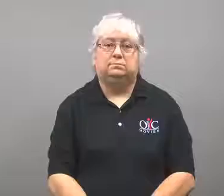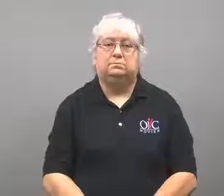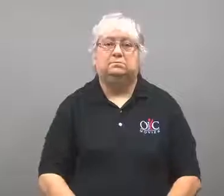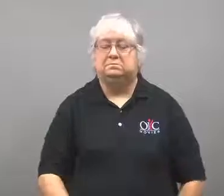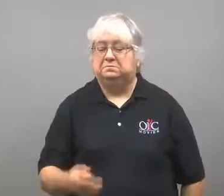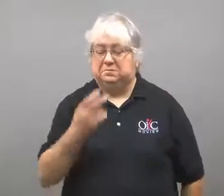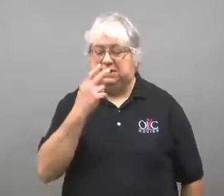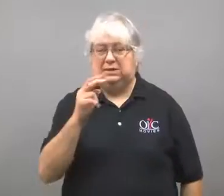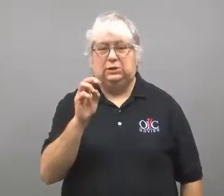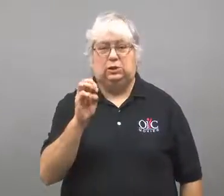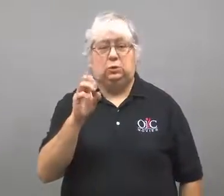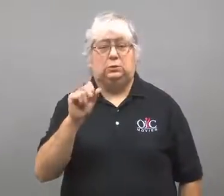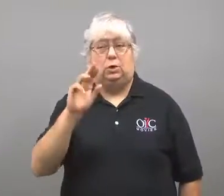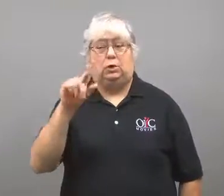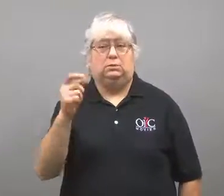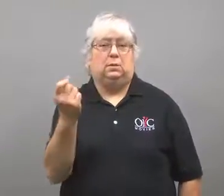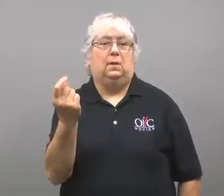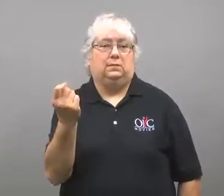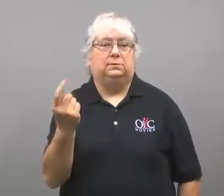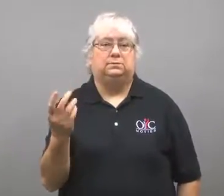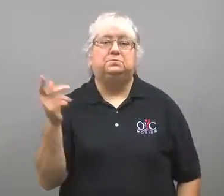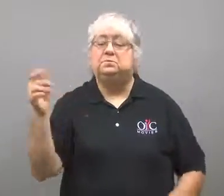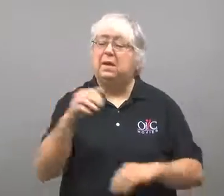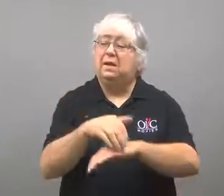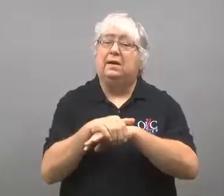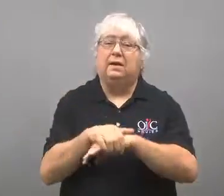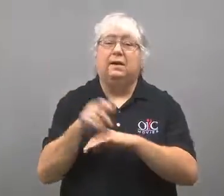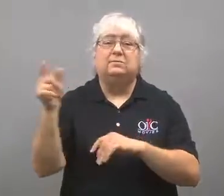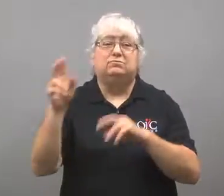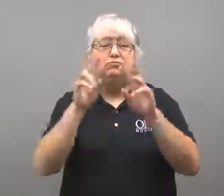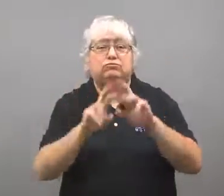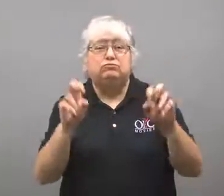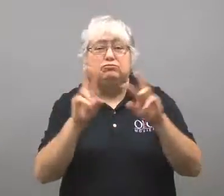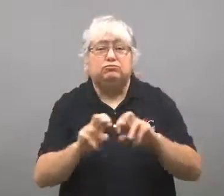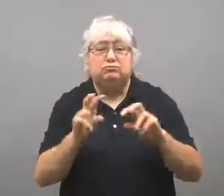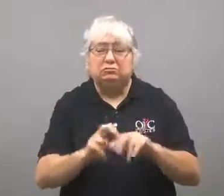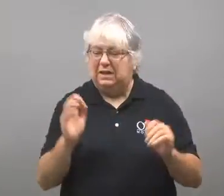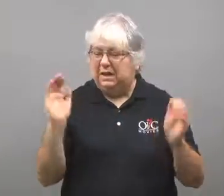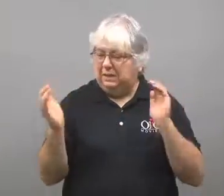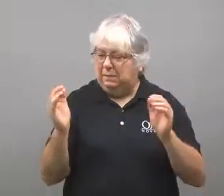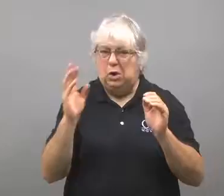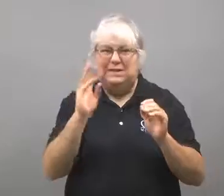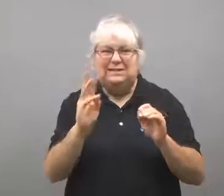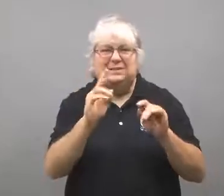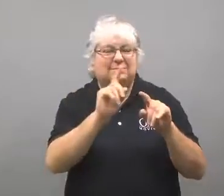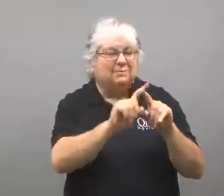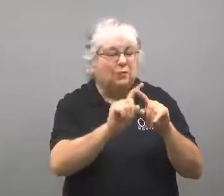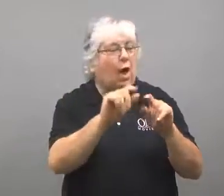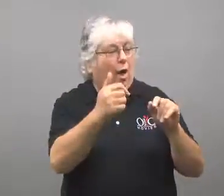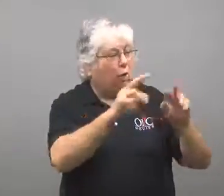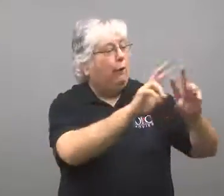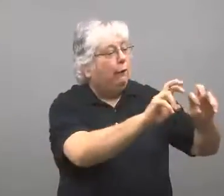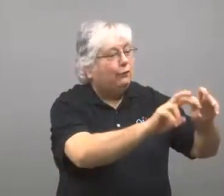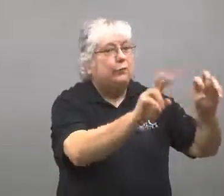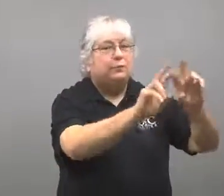This was in the news on August 11.